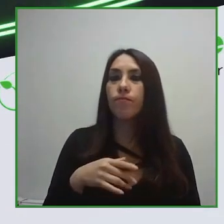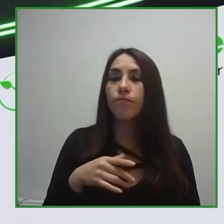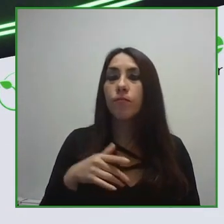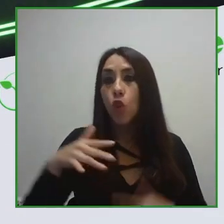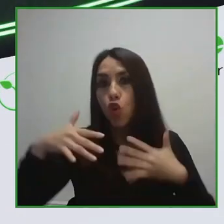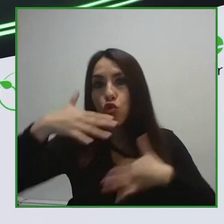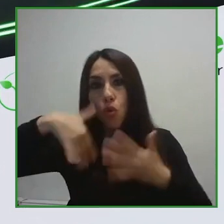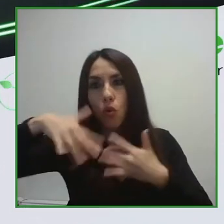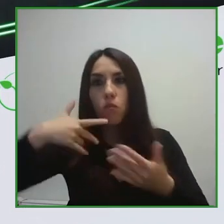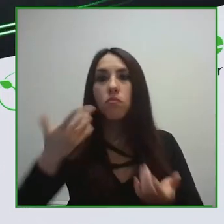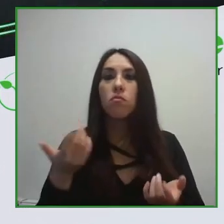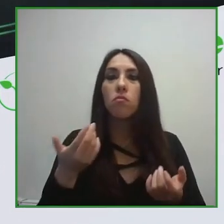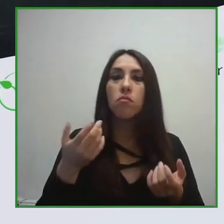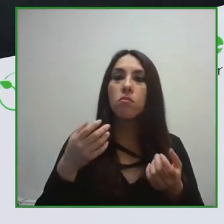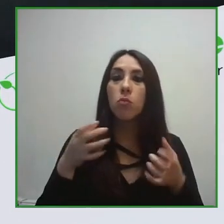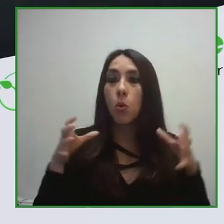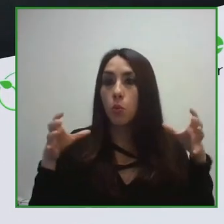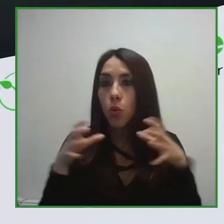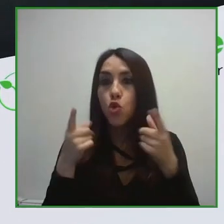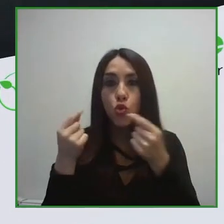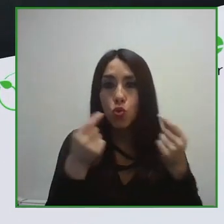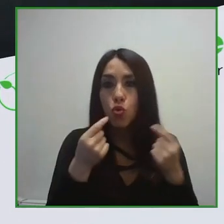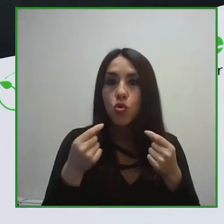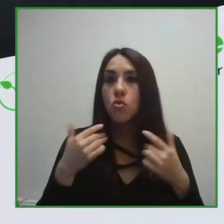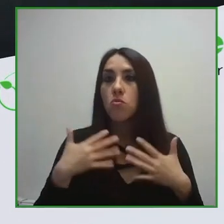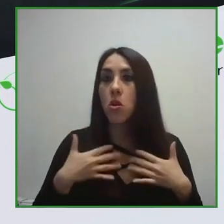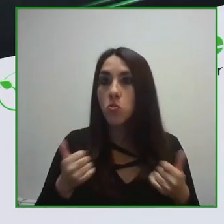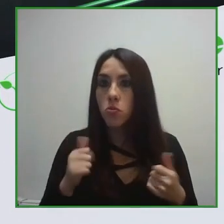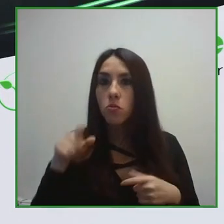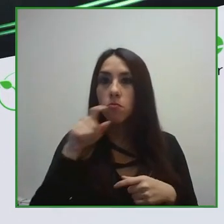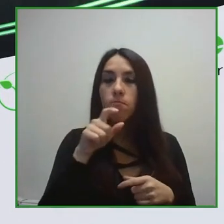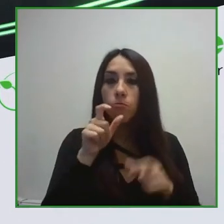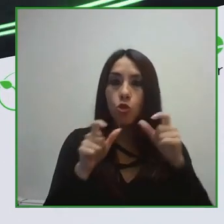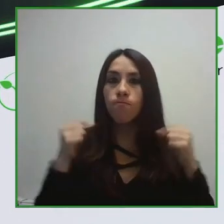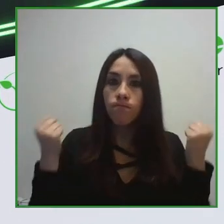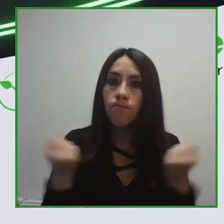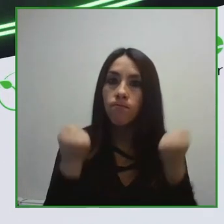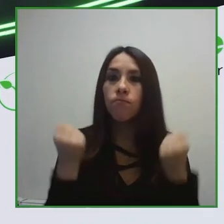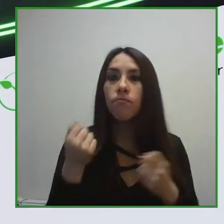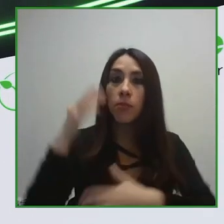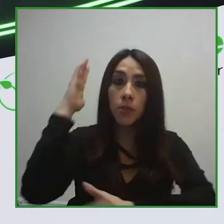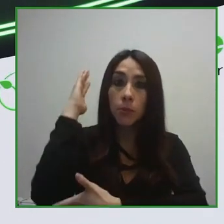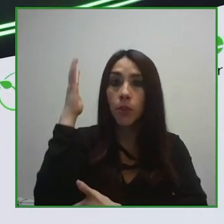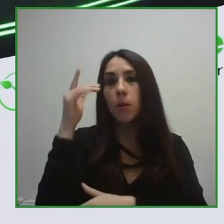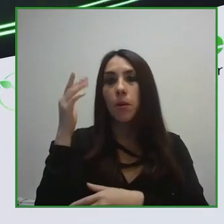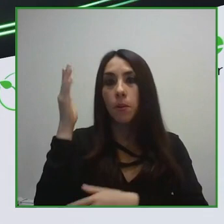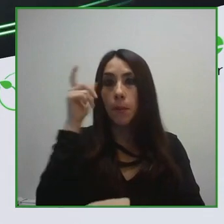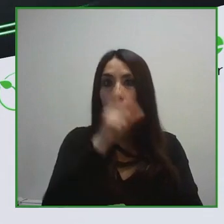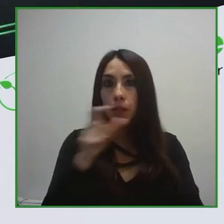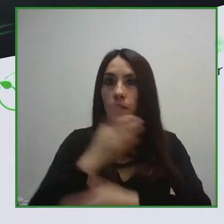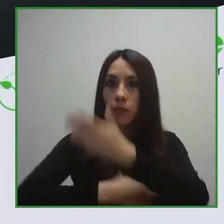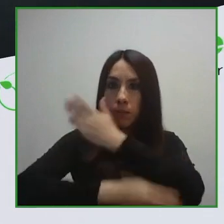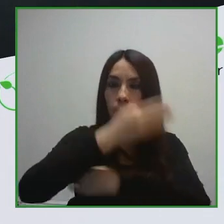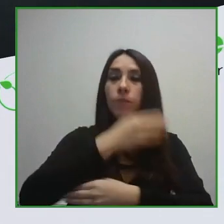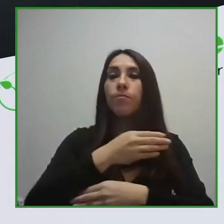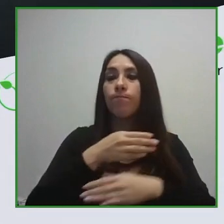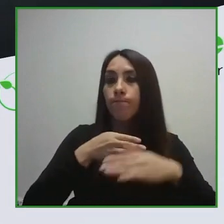We know that in our region there are a lot of efforts to promote inclusion. But many times these initiatives are not connected,